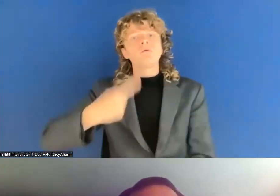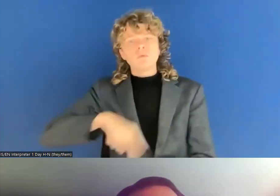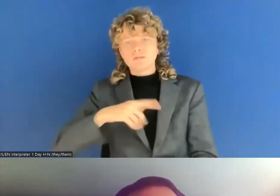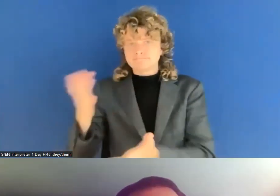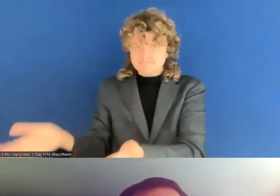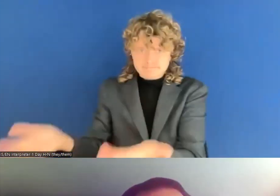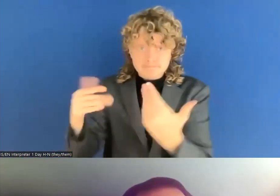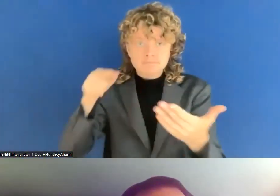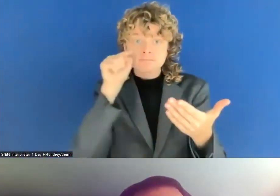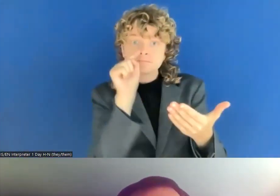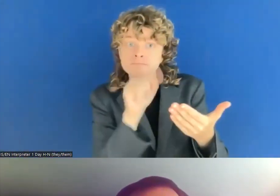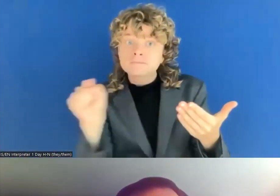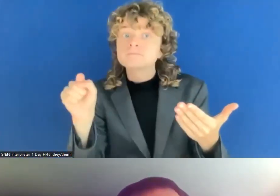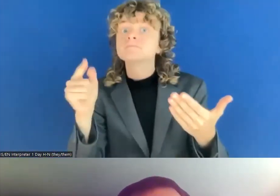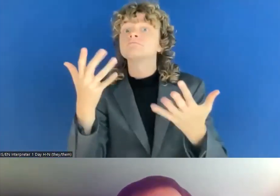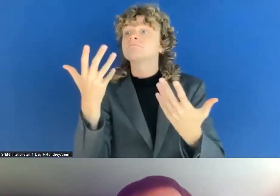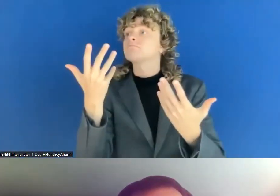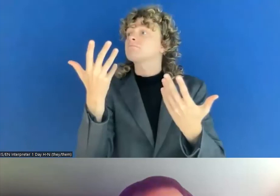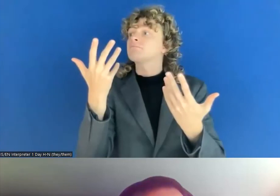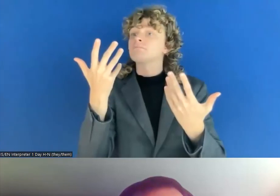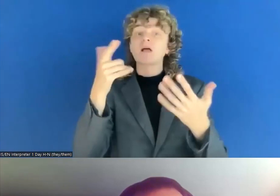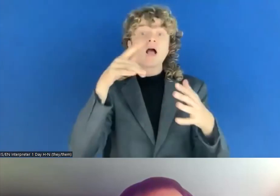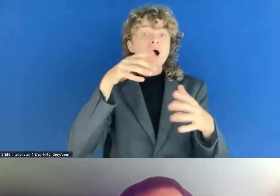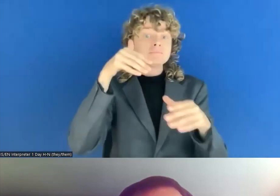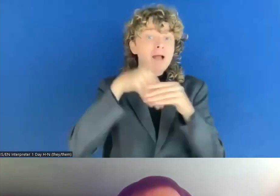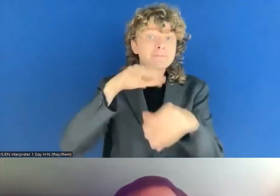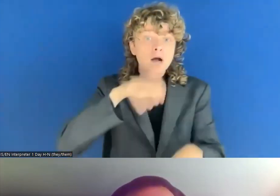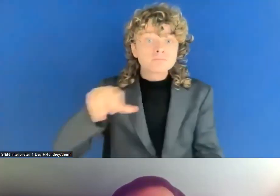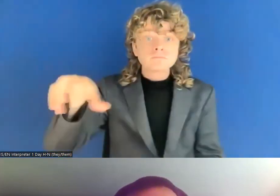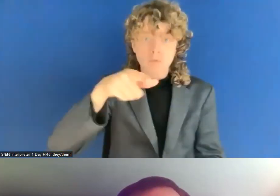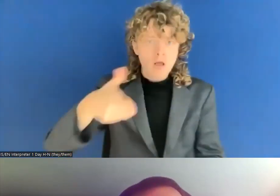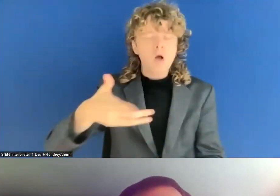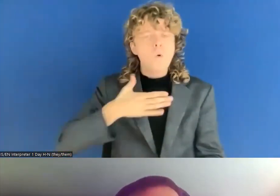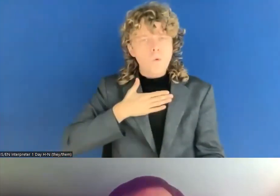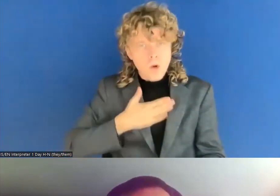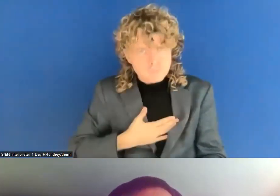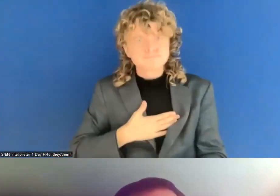want a meaningful involvement of persons with disabilities, and they should, because it's